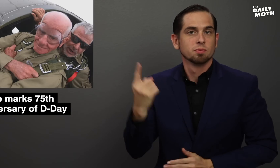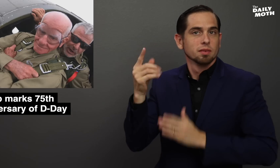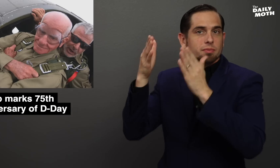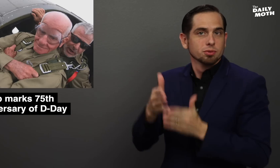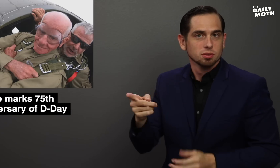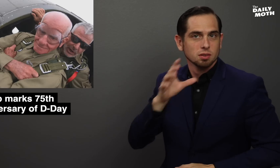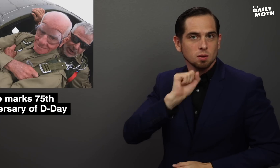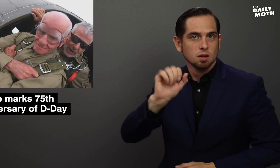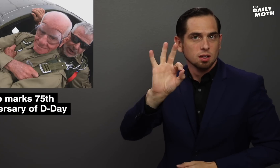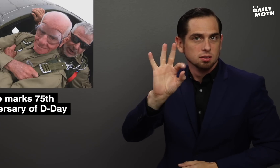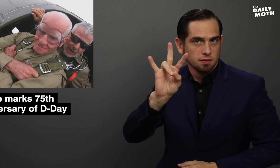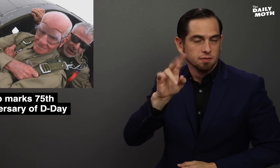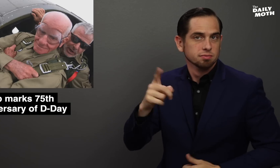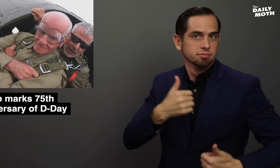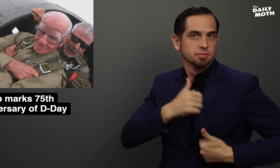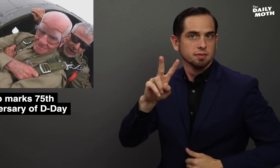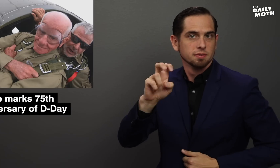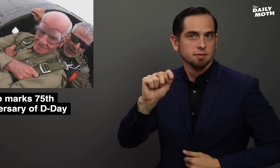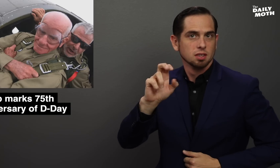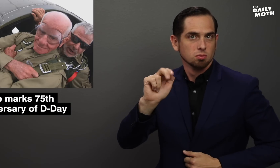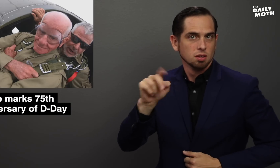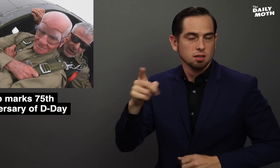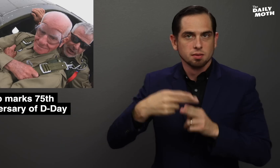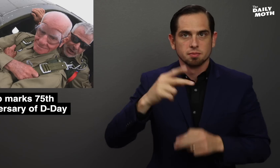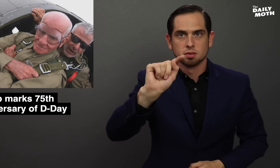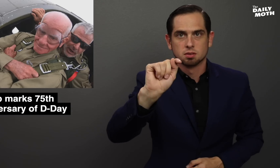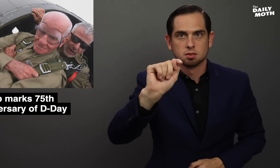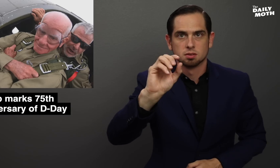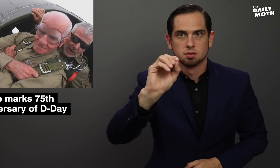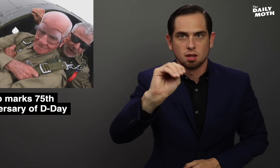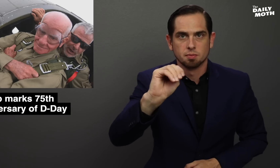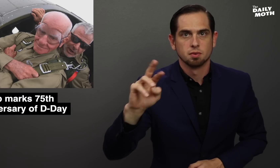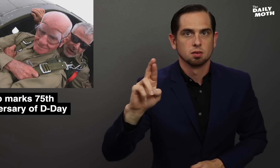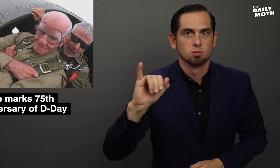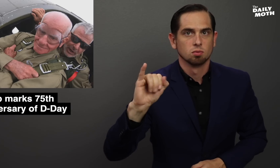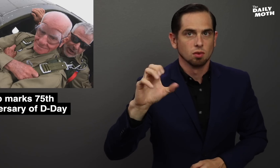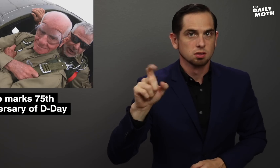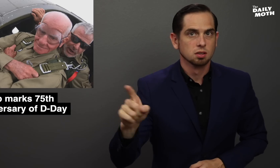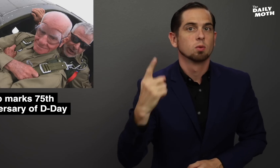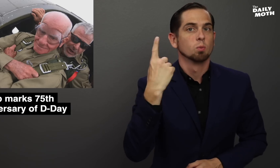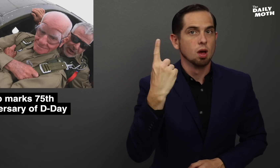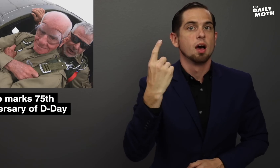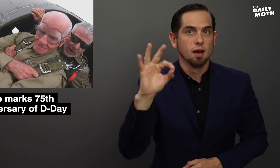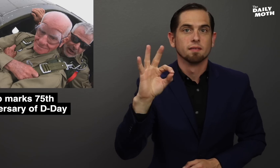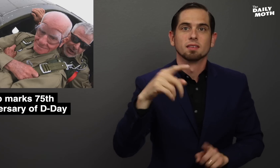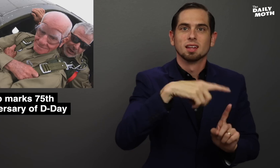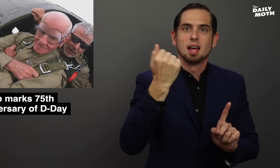A 97-year-old veteran, Tom Rice, who was one of